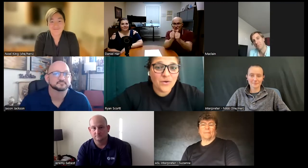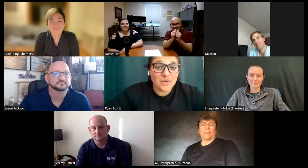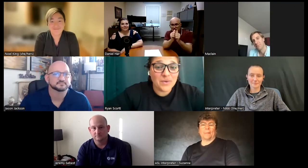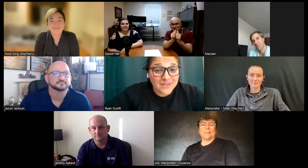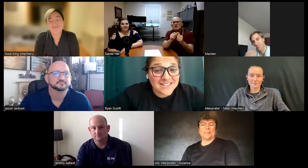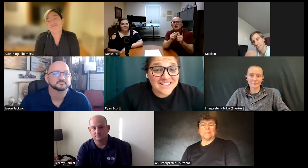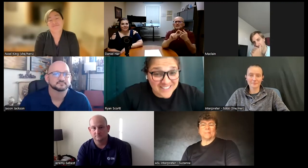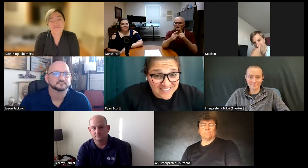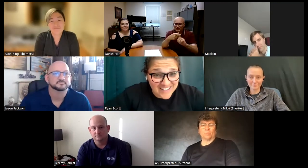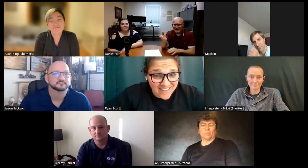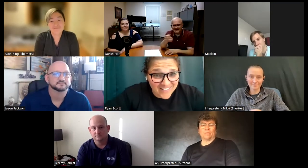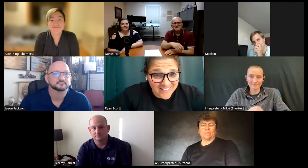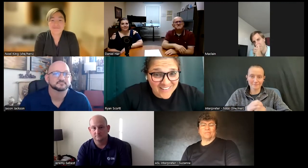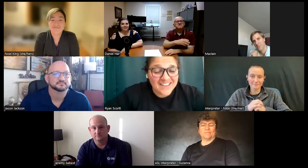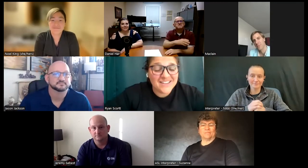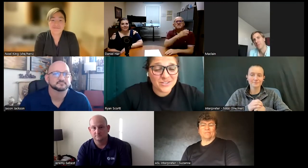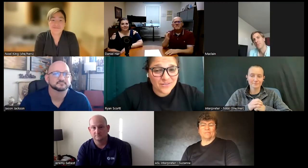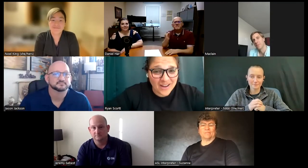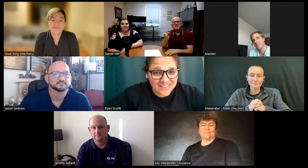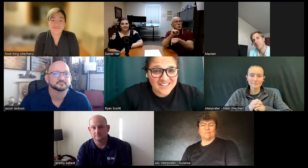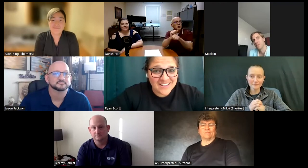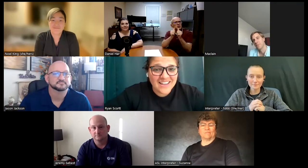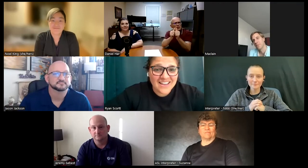we went to see some together he's a good friend